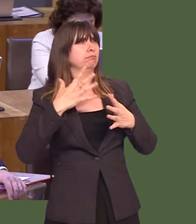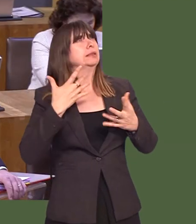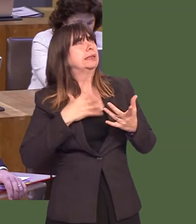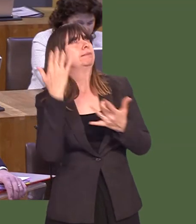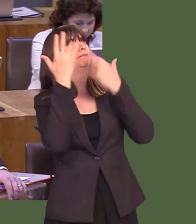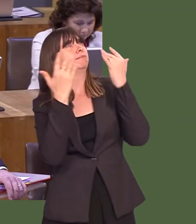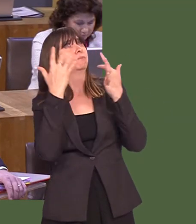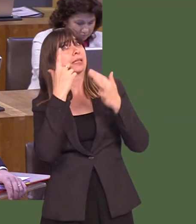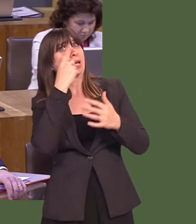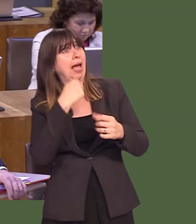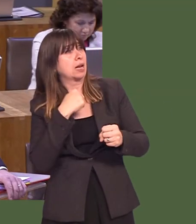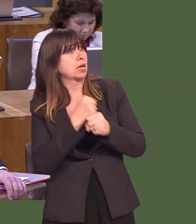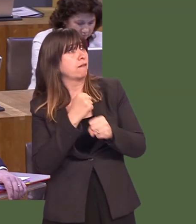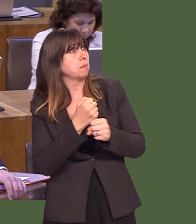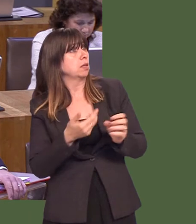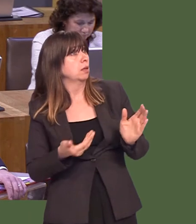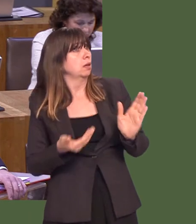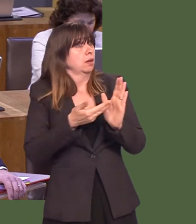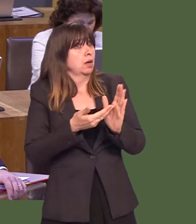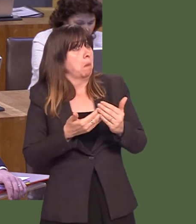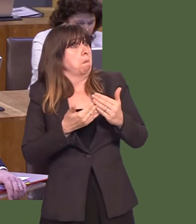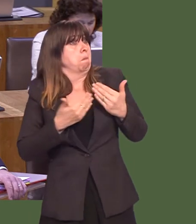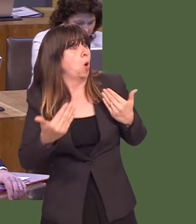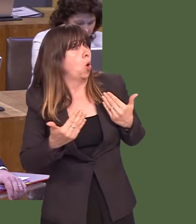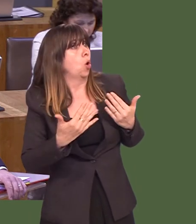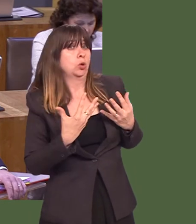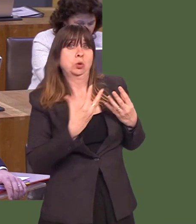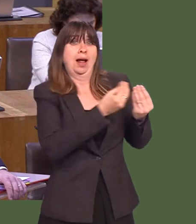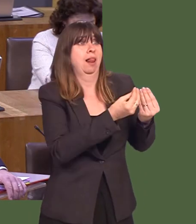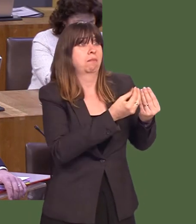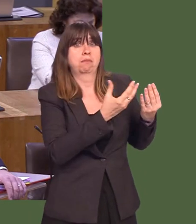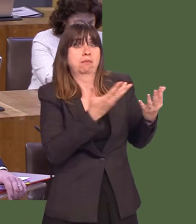hugely carefully, and as a result of the ombudsmanís findings, Iíll look once again to see whether